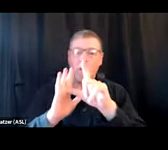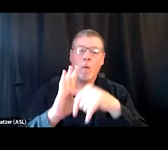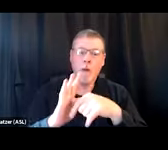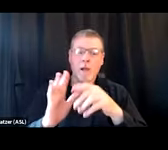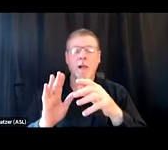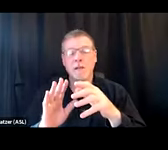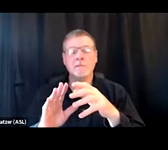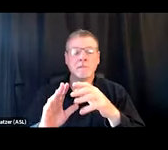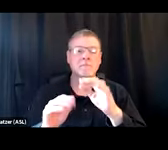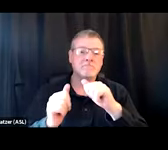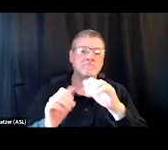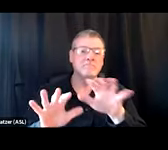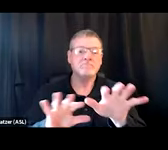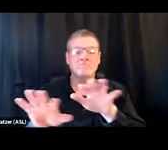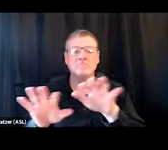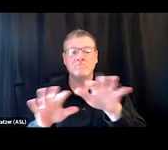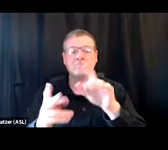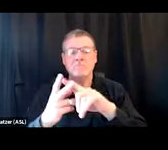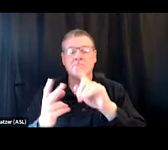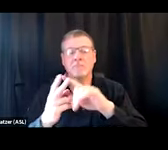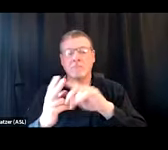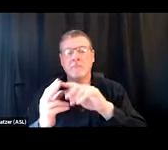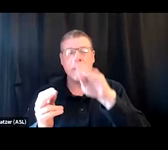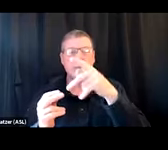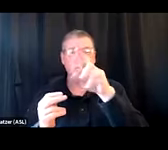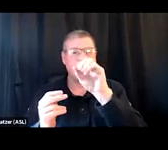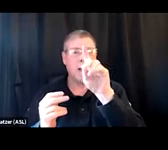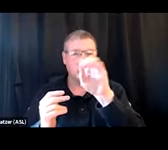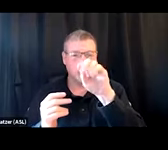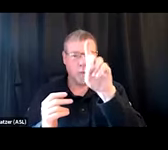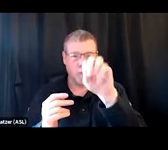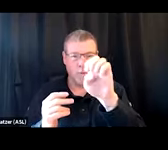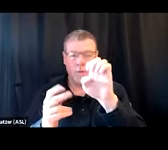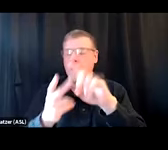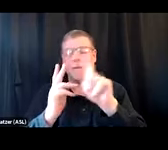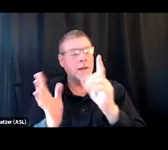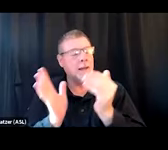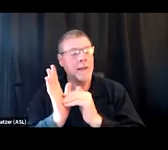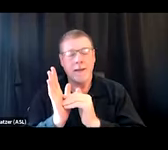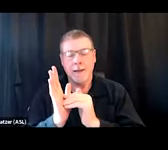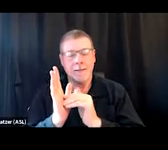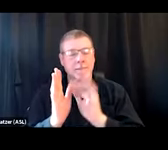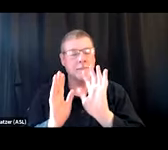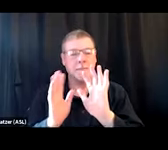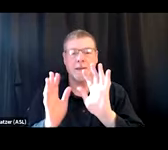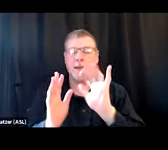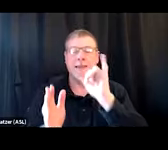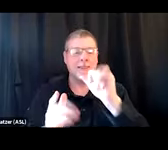to Suboxone prescribing, but again, that wasn't really addressing people's,